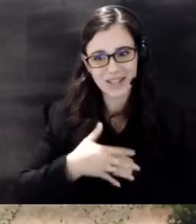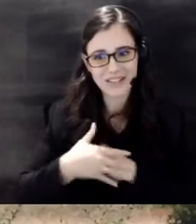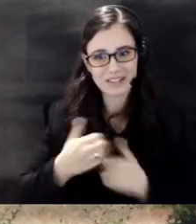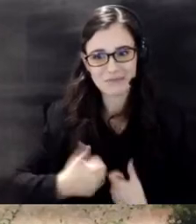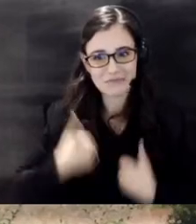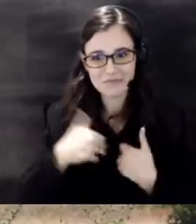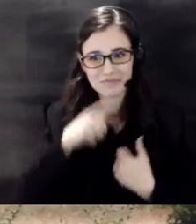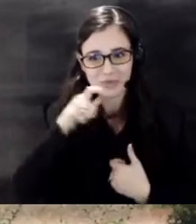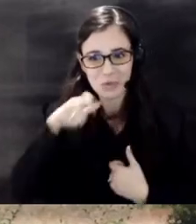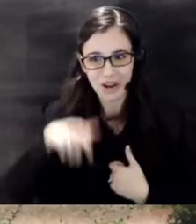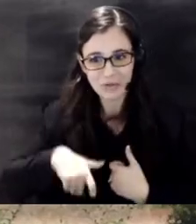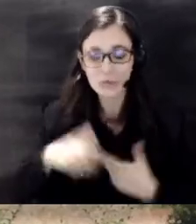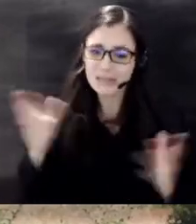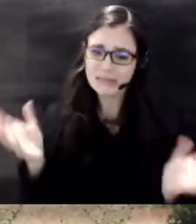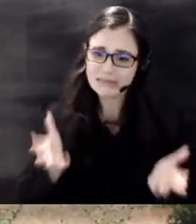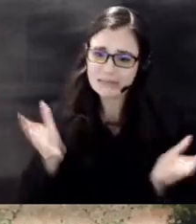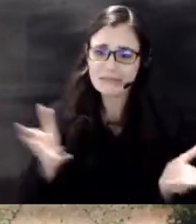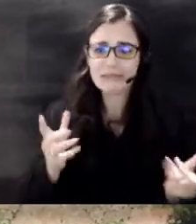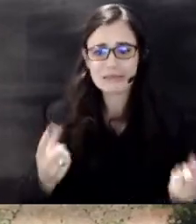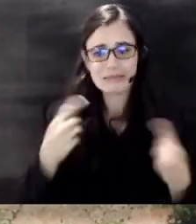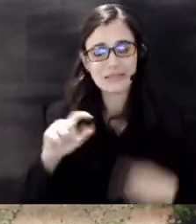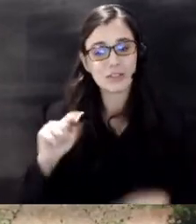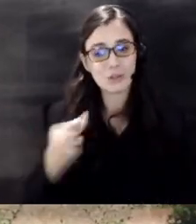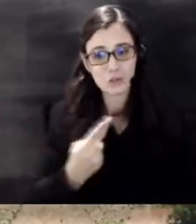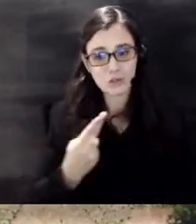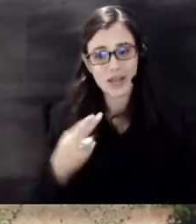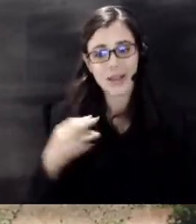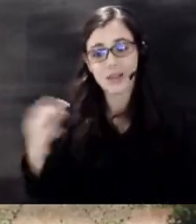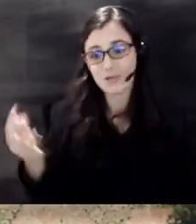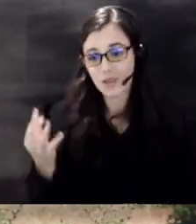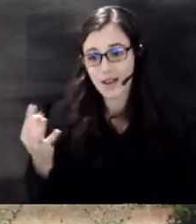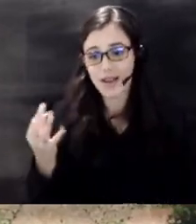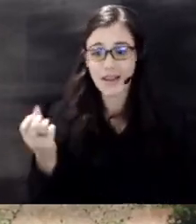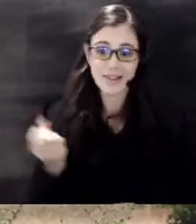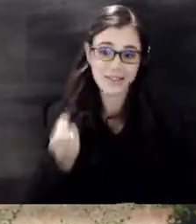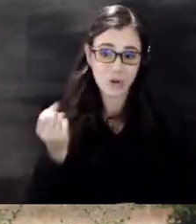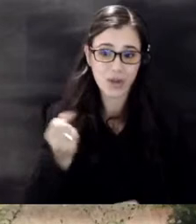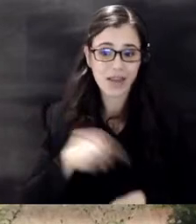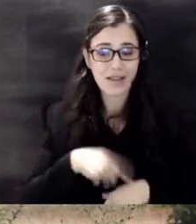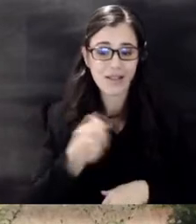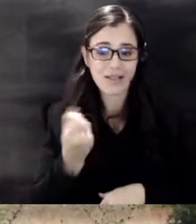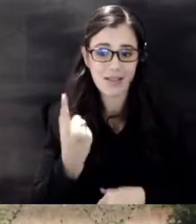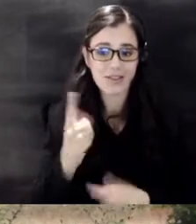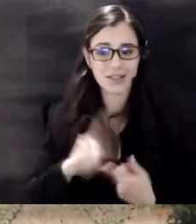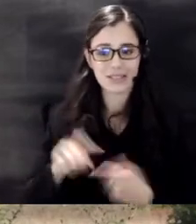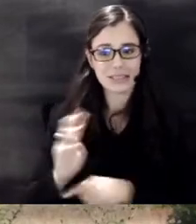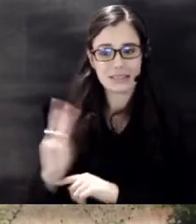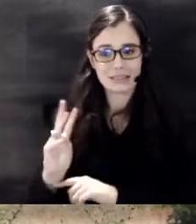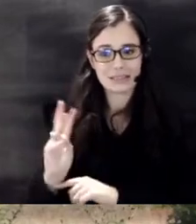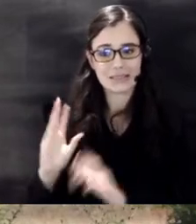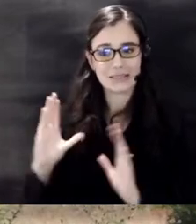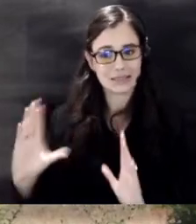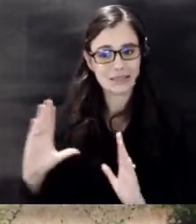encourage you to come out Thursday Friday and Saturday we're open 11 A.M to 6 p.m and it's